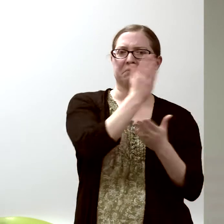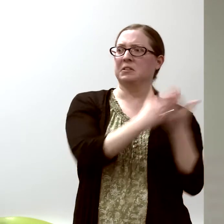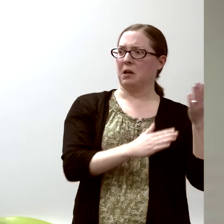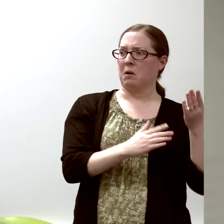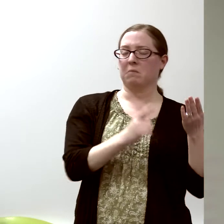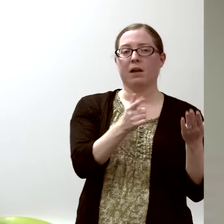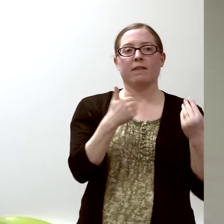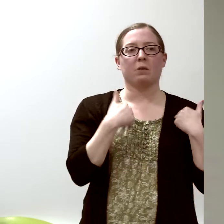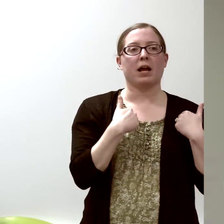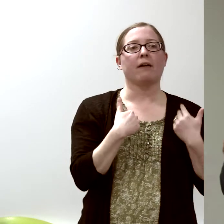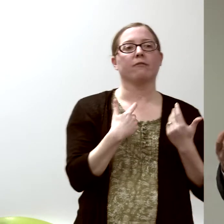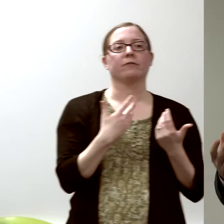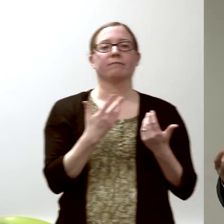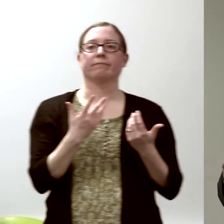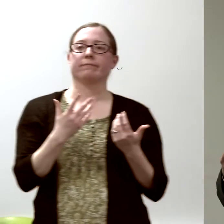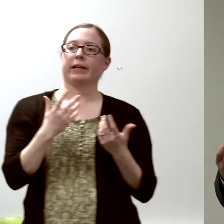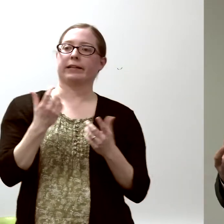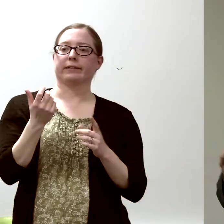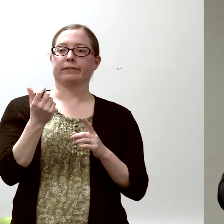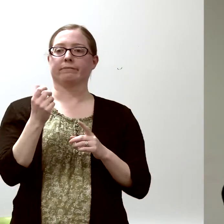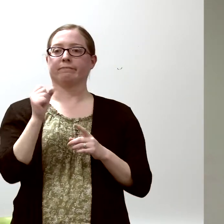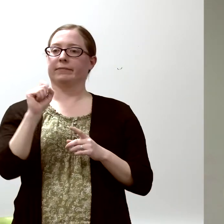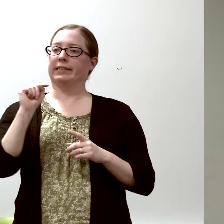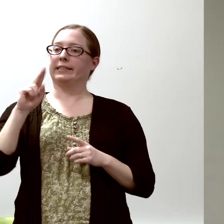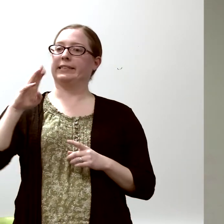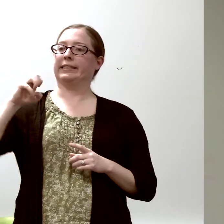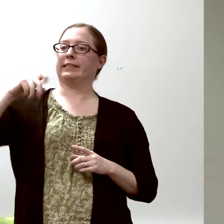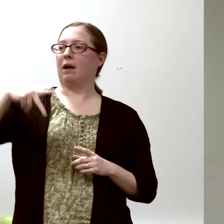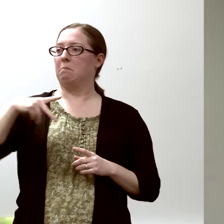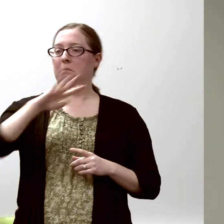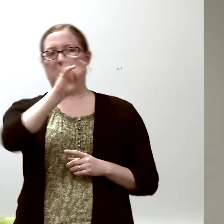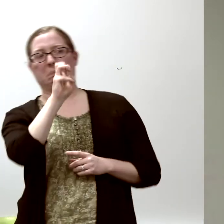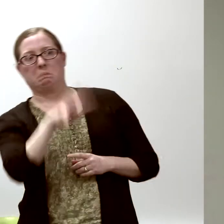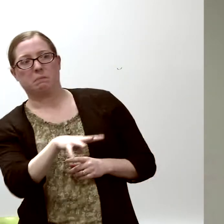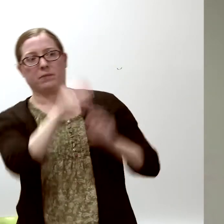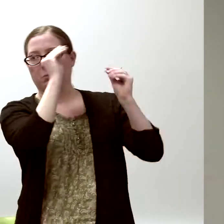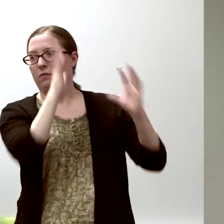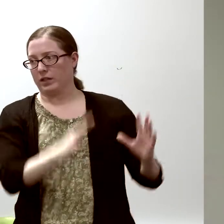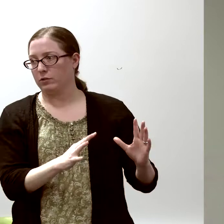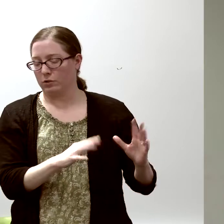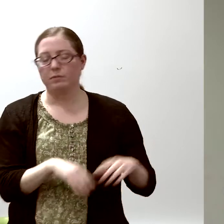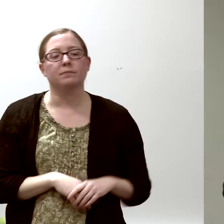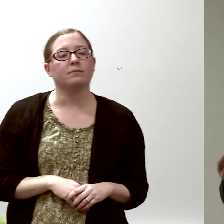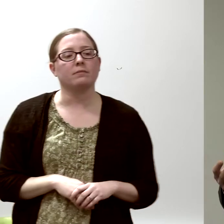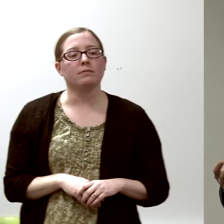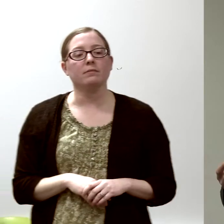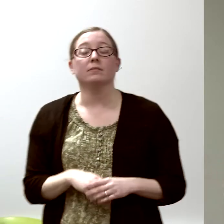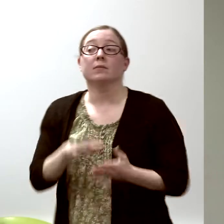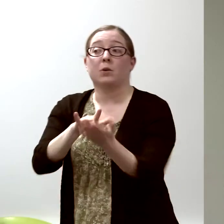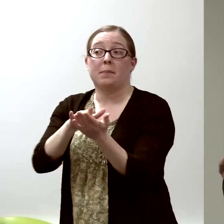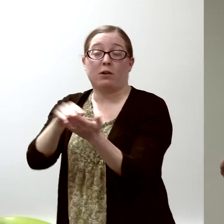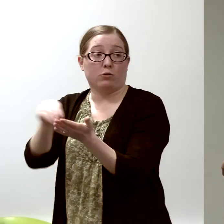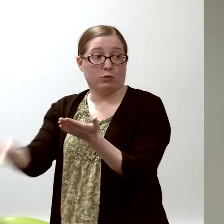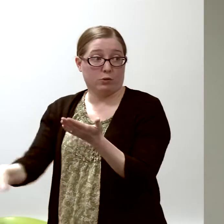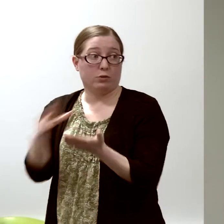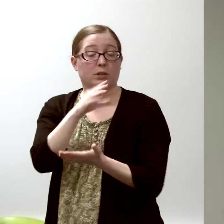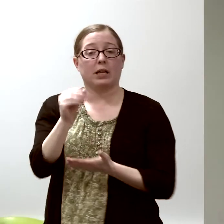and they would talk about a patient who was sick, and the medical students and the residents